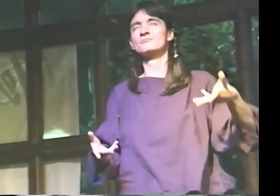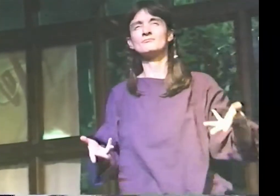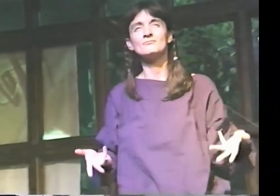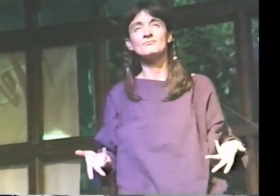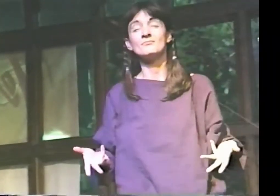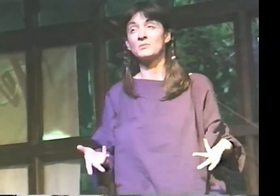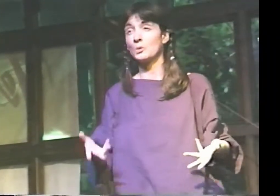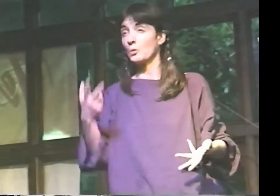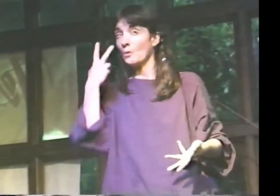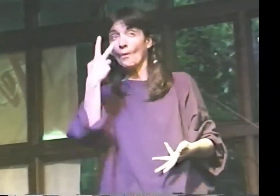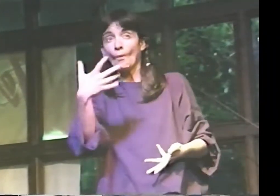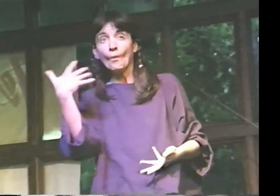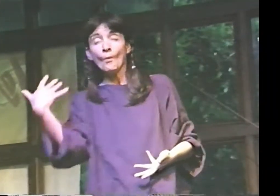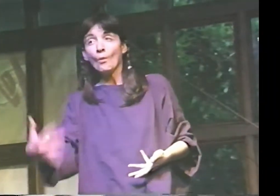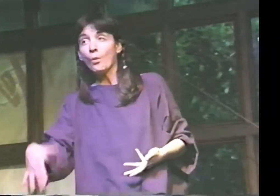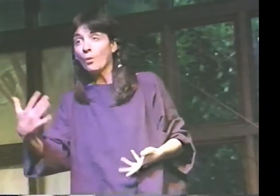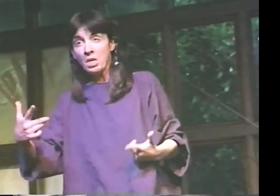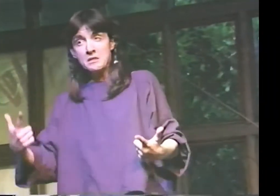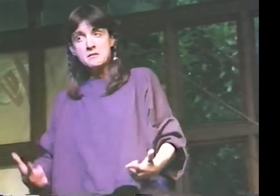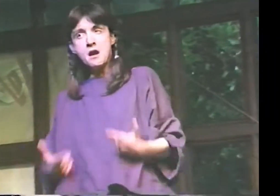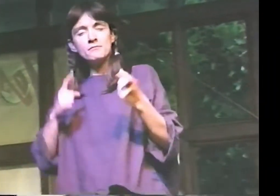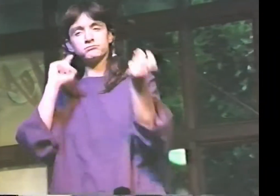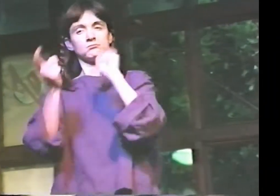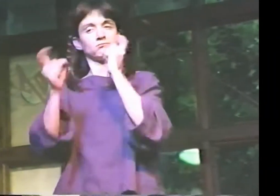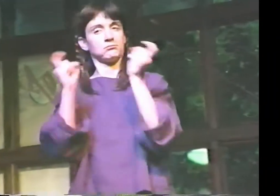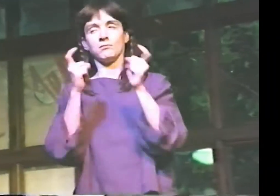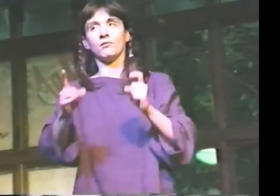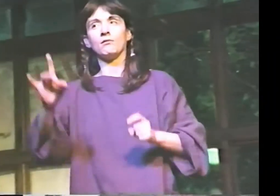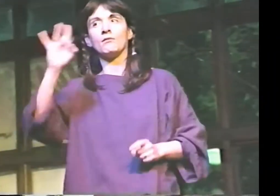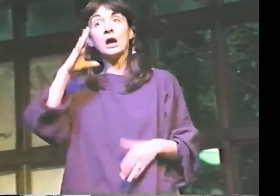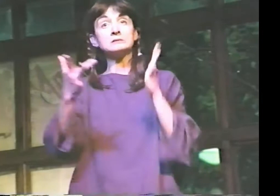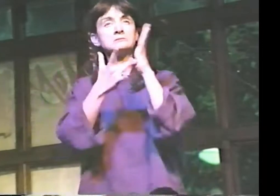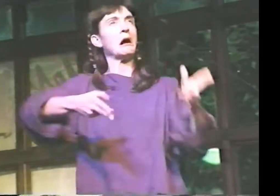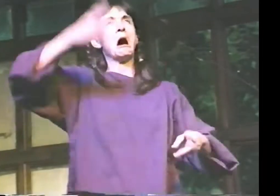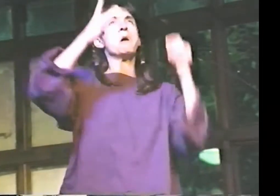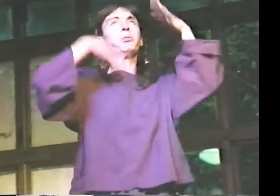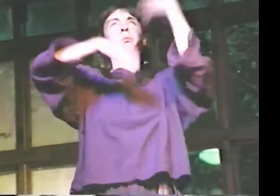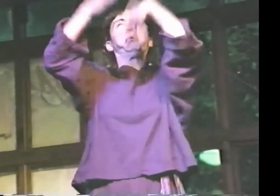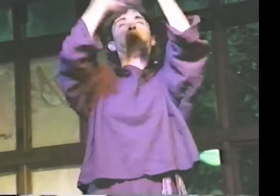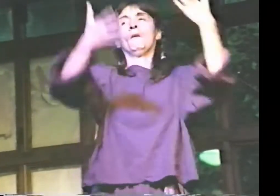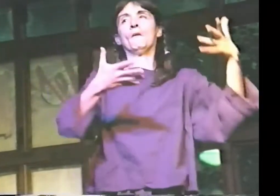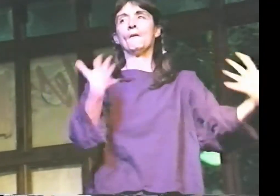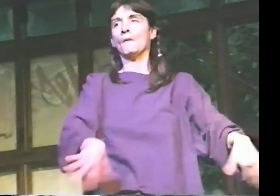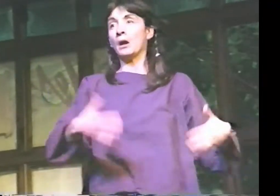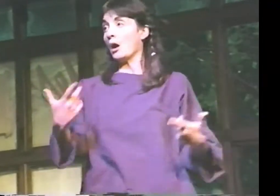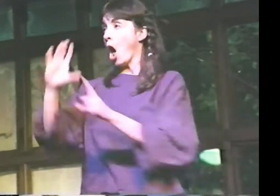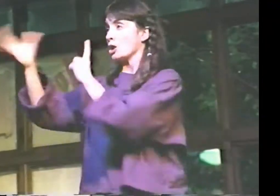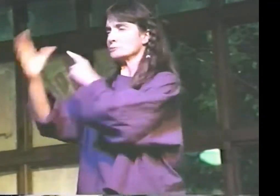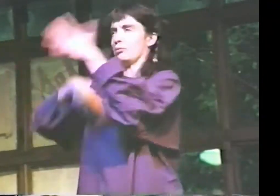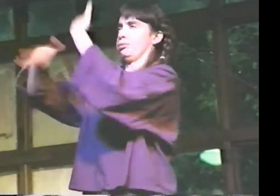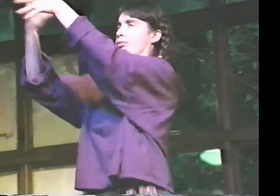WAY PAST WHAT IT WAS THEN. MAN, LIFE REALLY GOES BY FAST. THE CULTURES CHANGE, FASHION CHANGES.